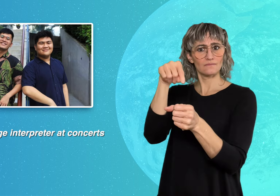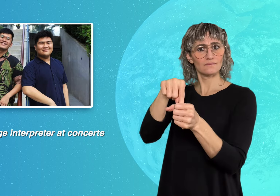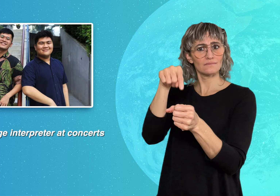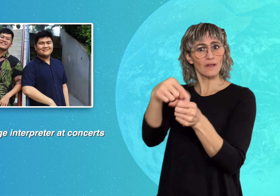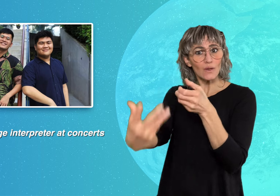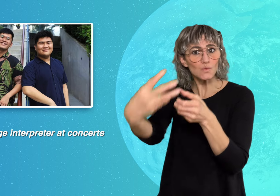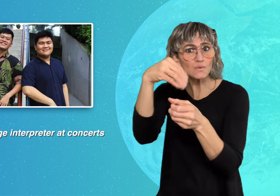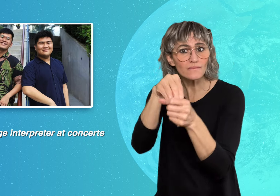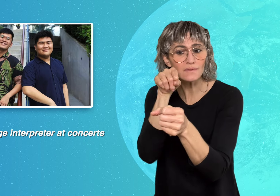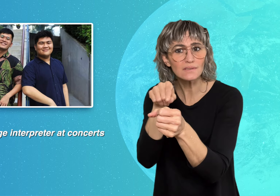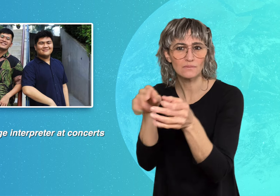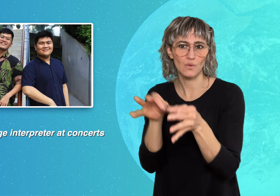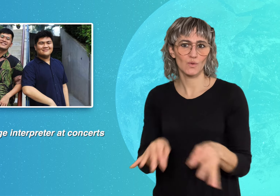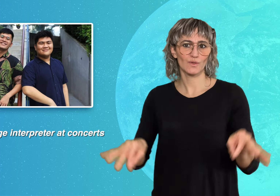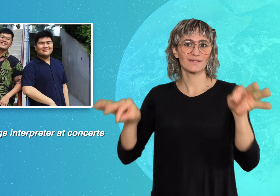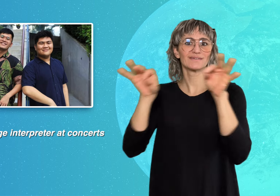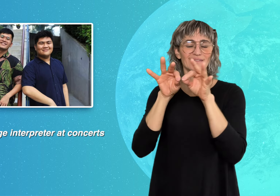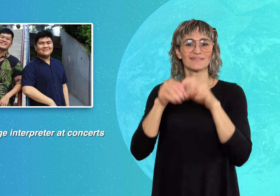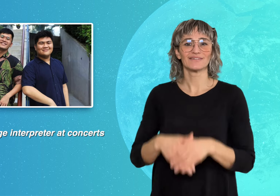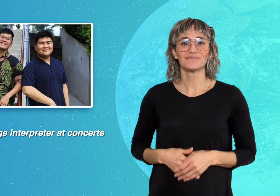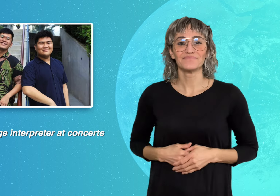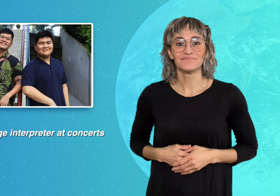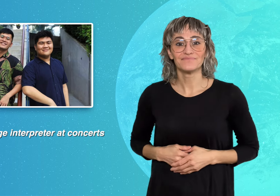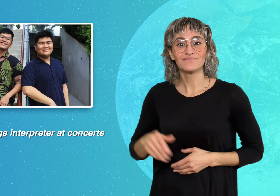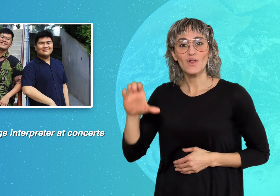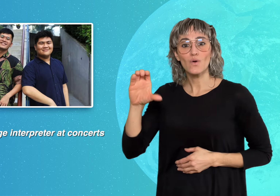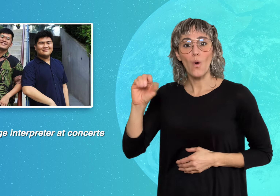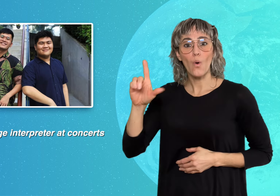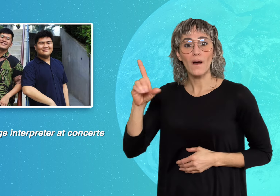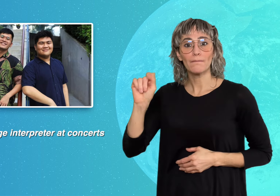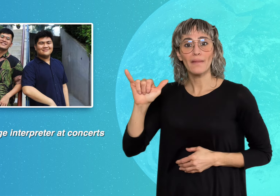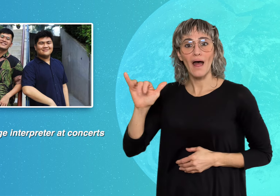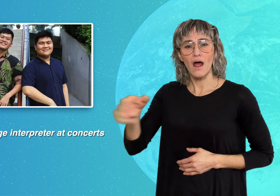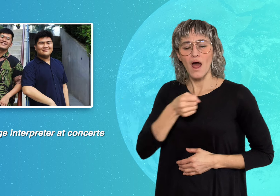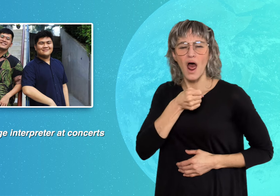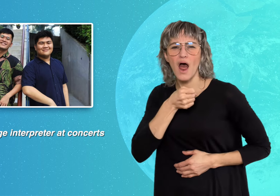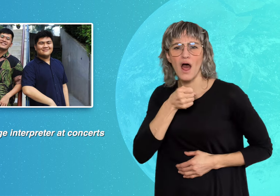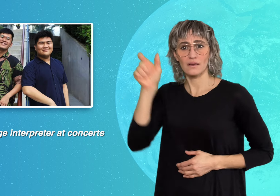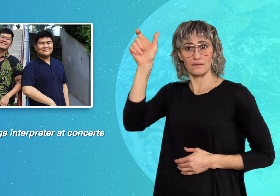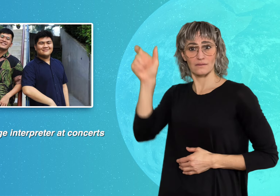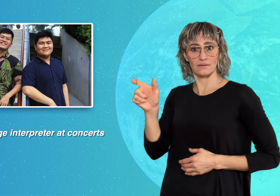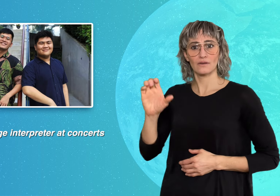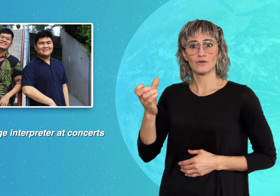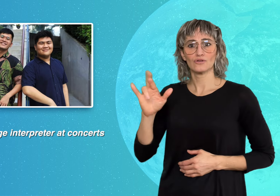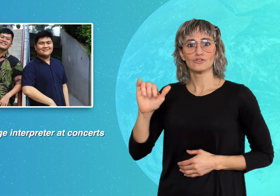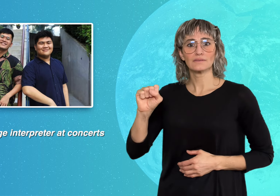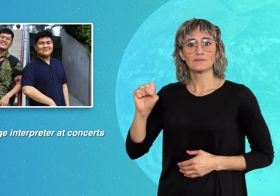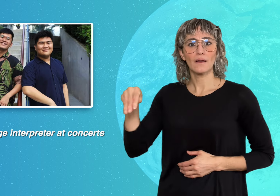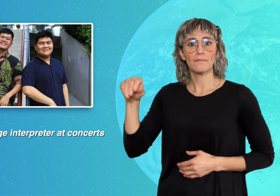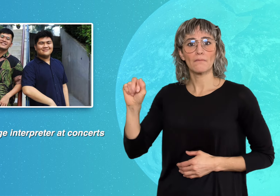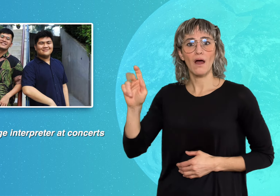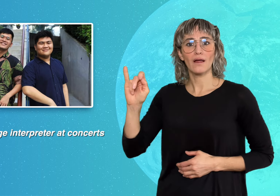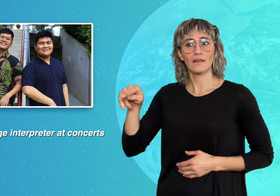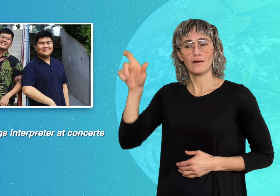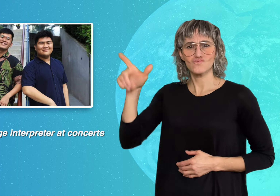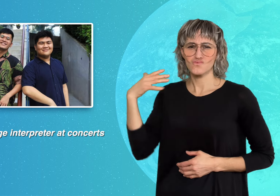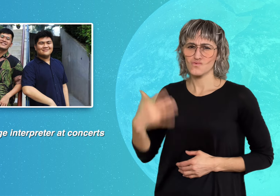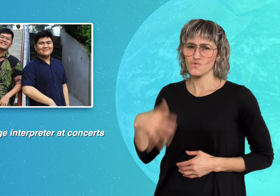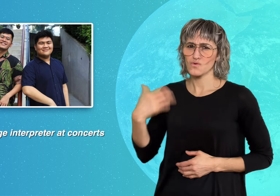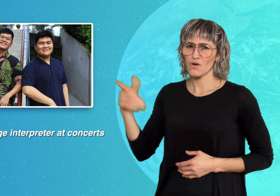Coldplay's singer, is a huge supporter of sign language and